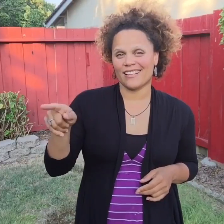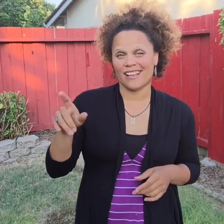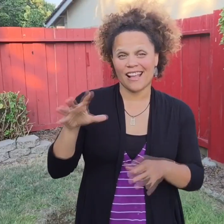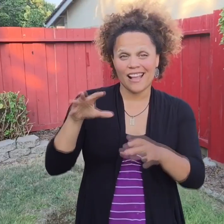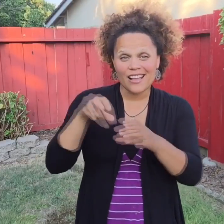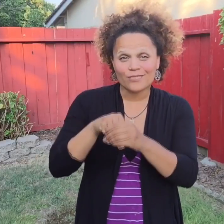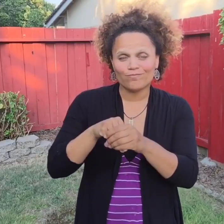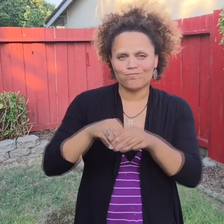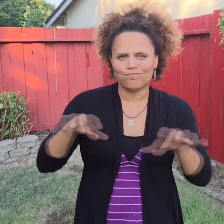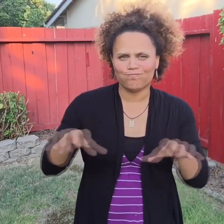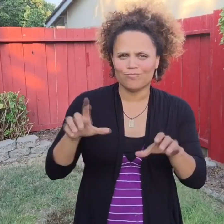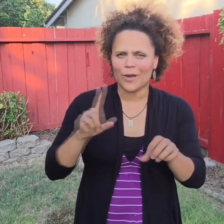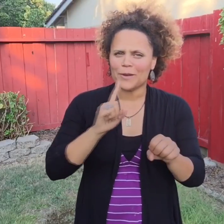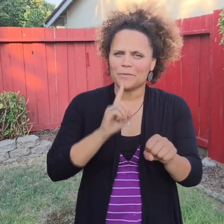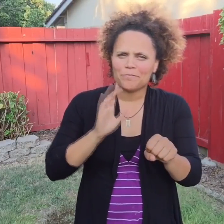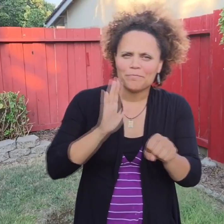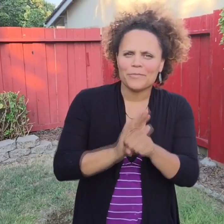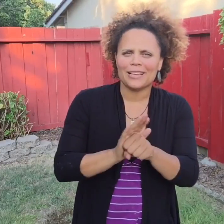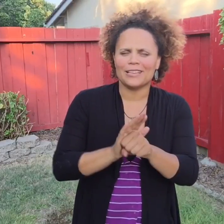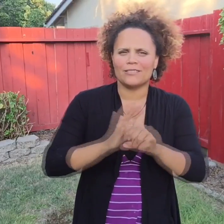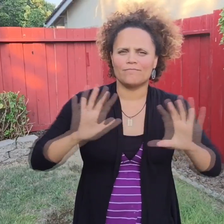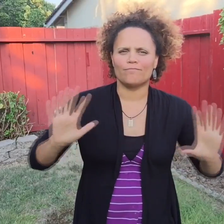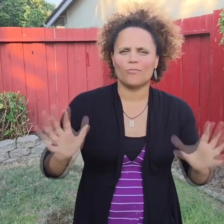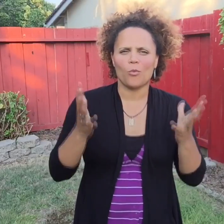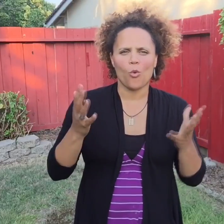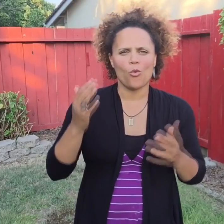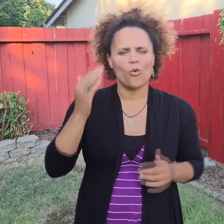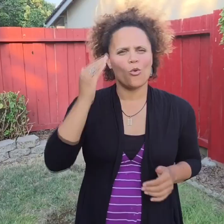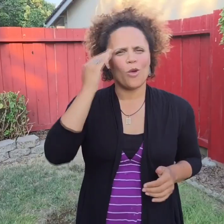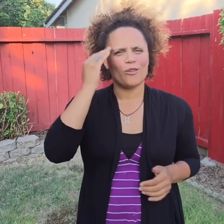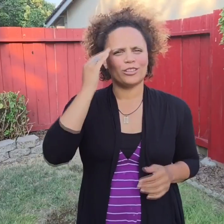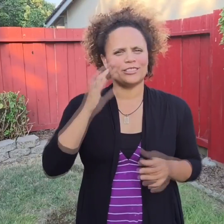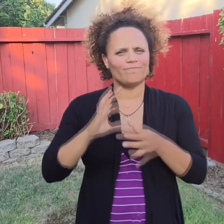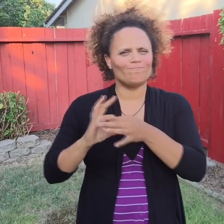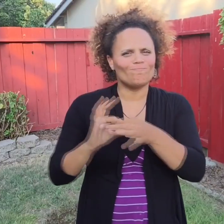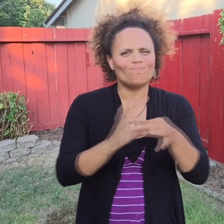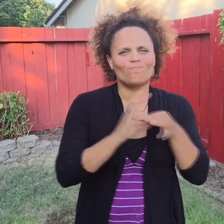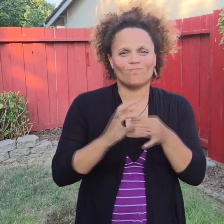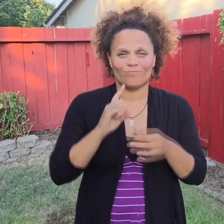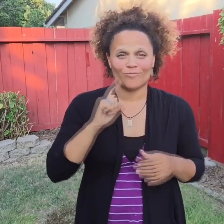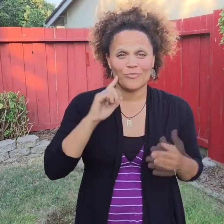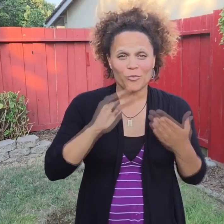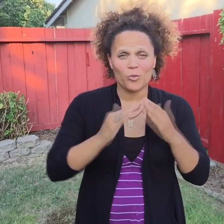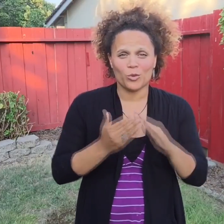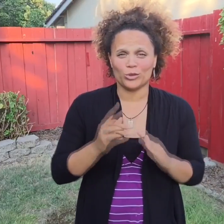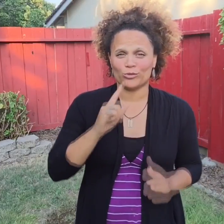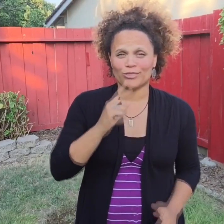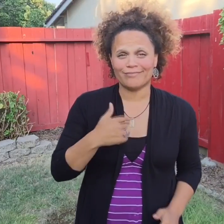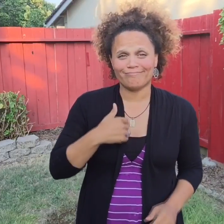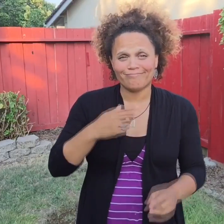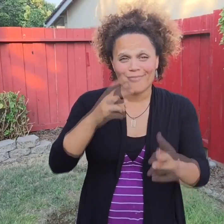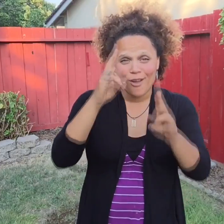She is actively committed to increasing awareness and collaborating with the Deaf Community.